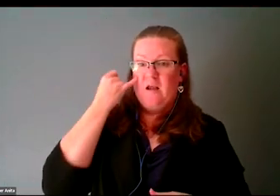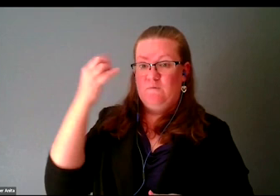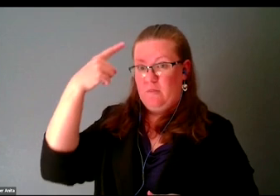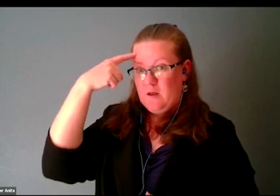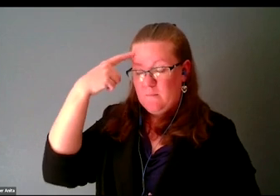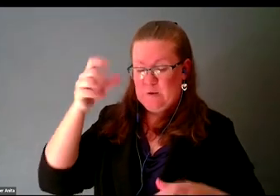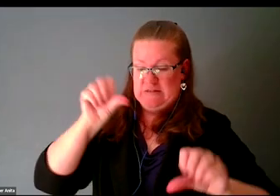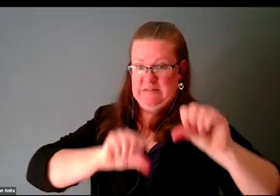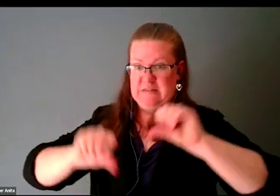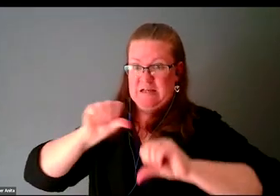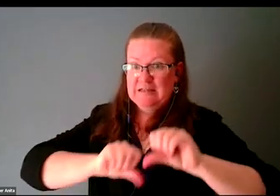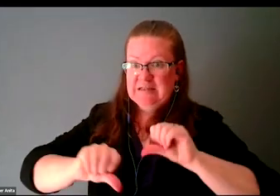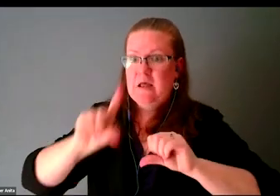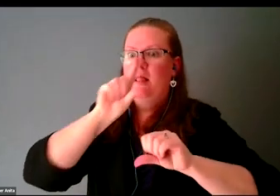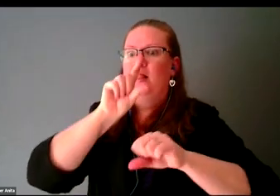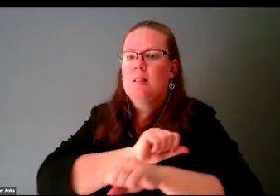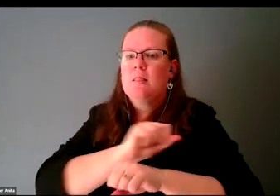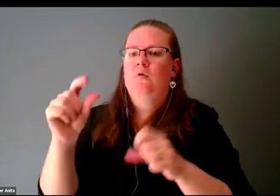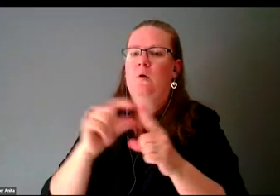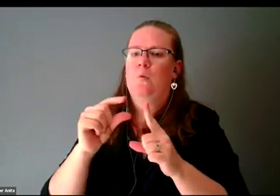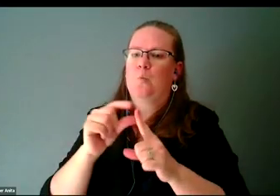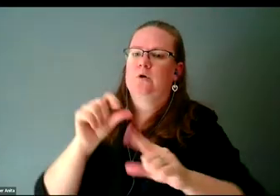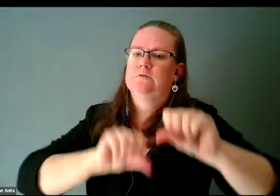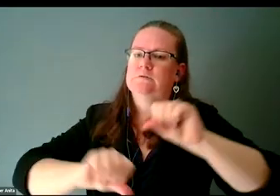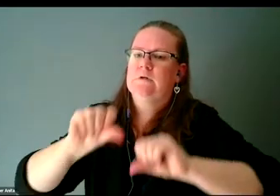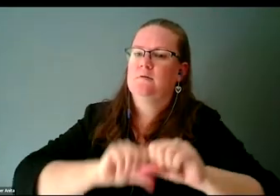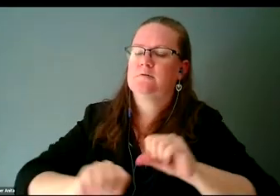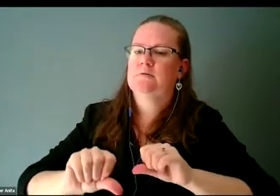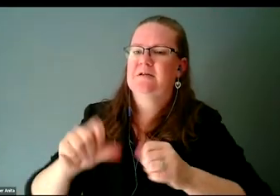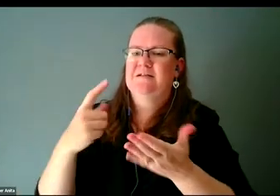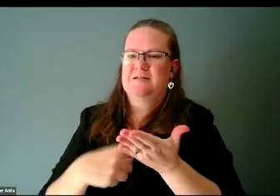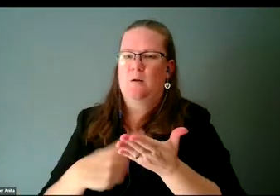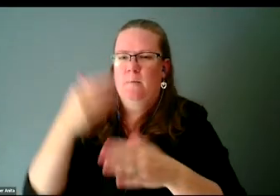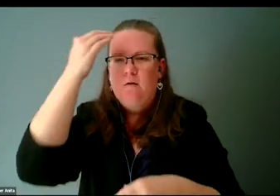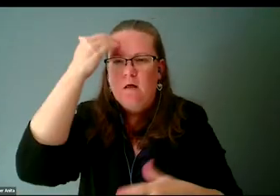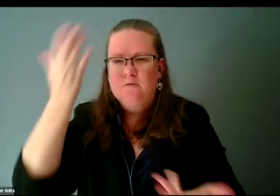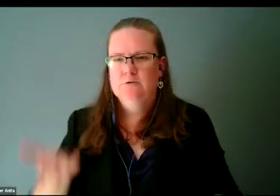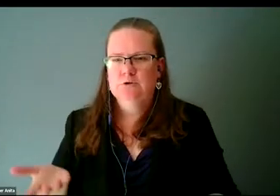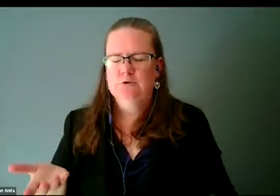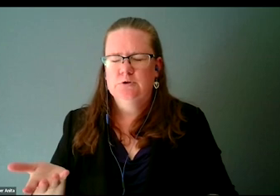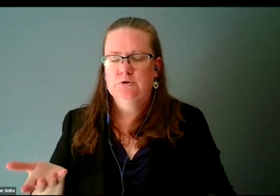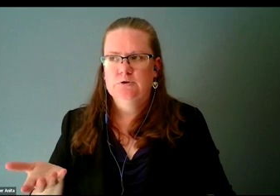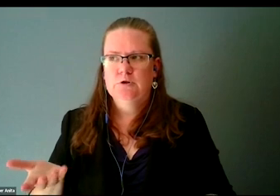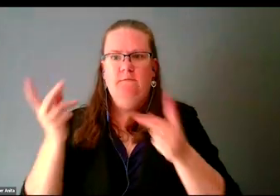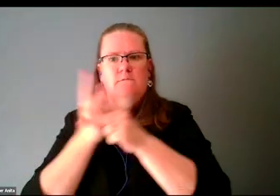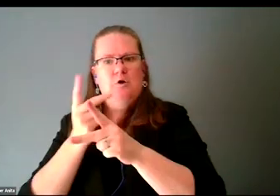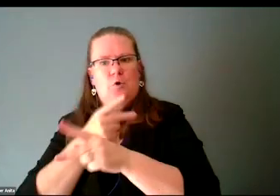the word science is talking about knowledge and figuring out new stuff.